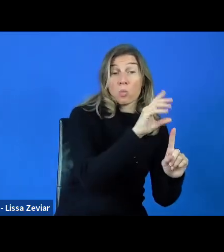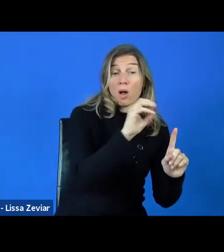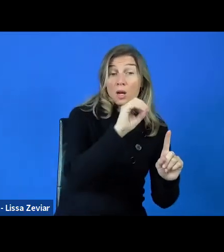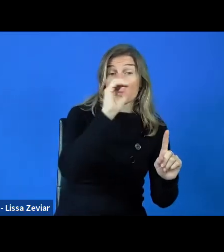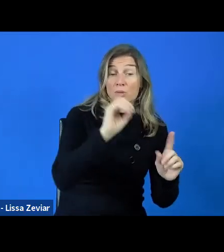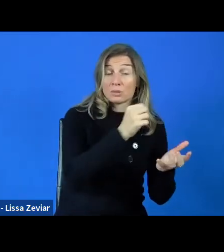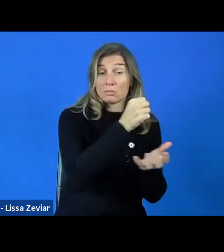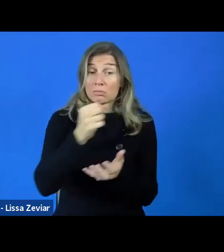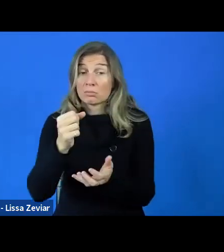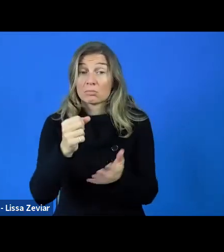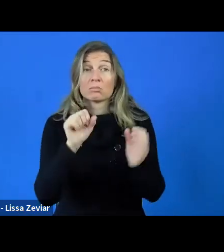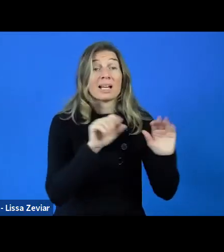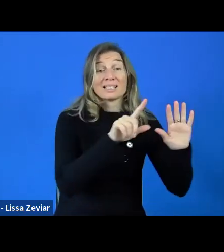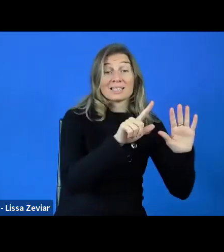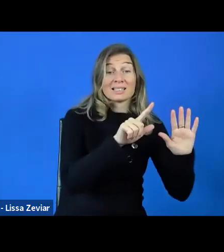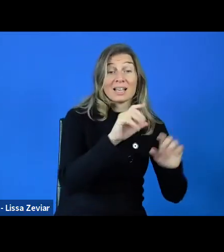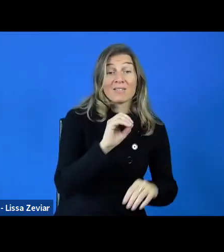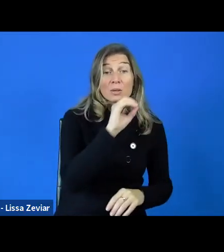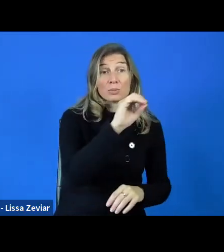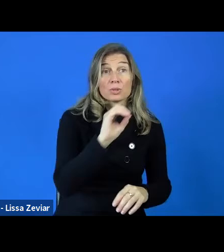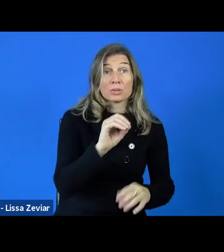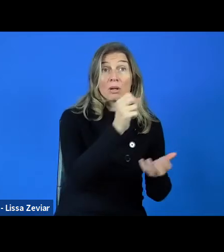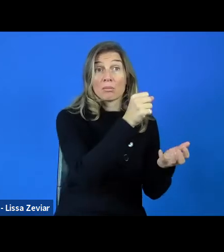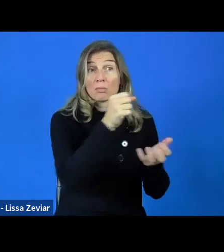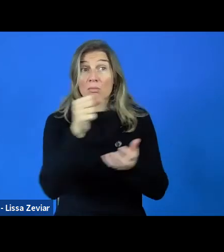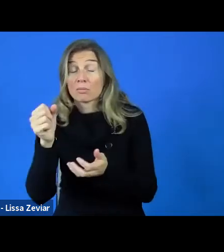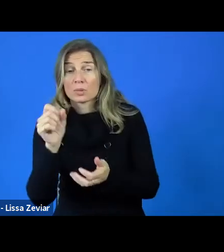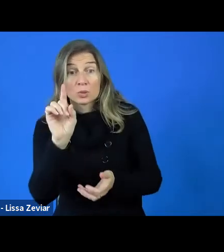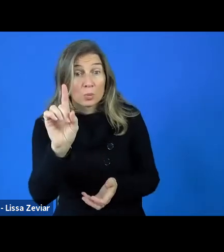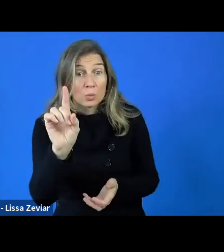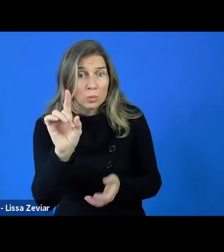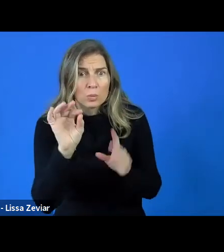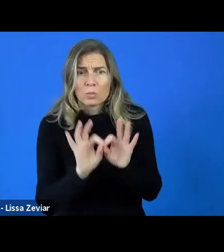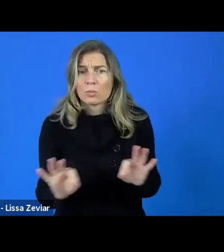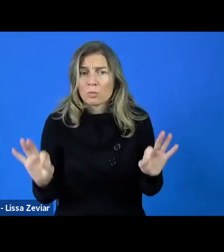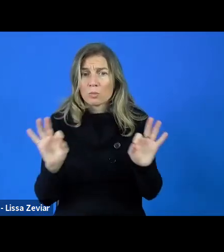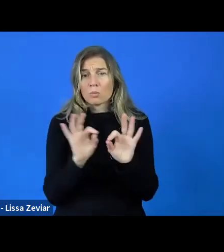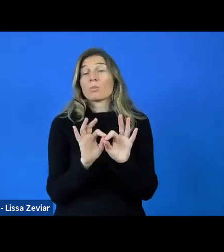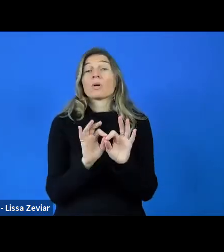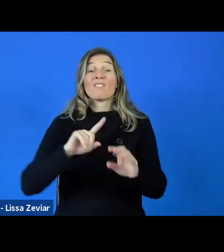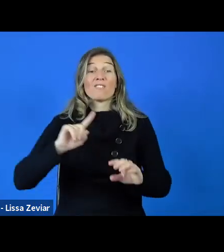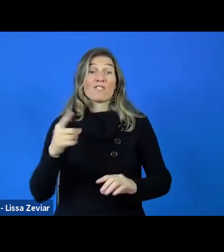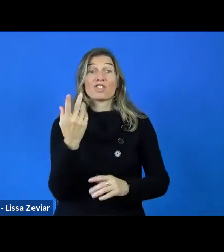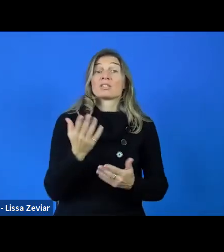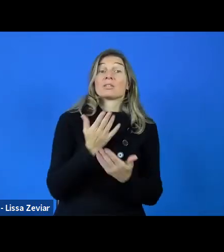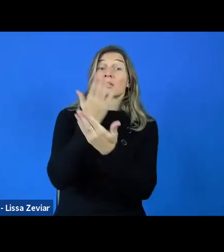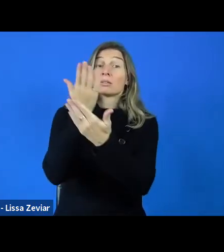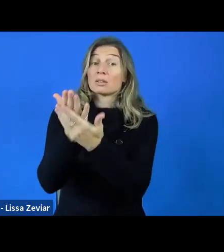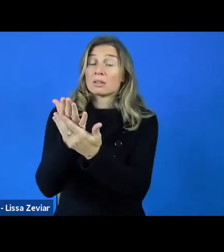So it would be very important before you embark yourself on a proposal to understand the funding,